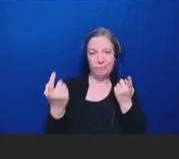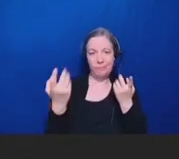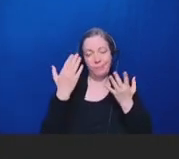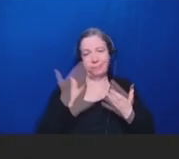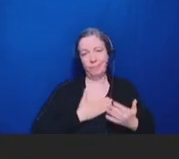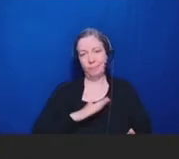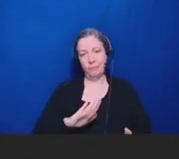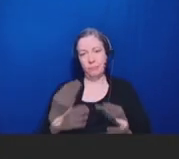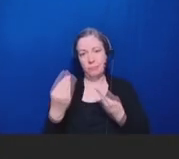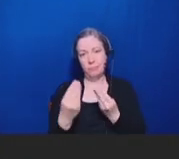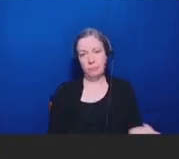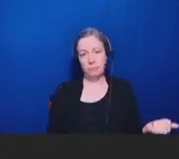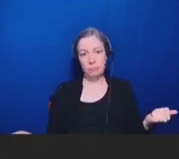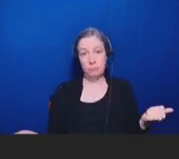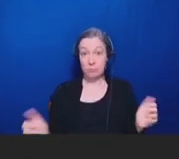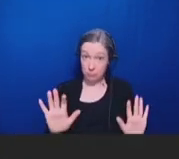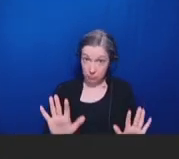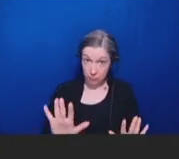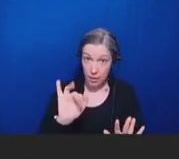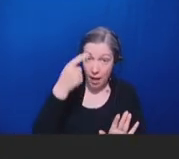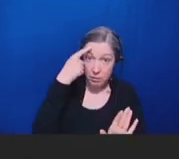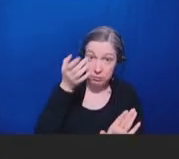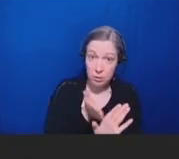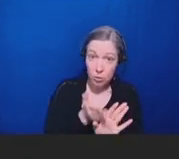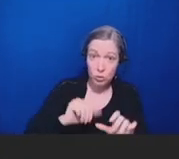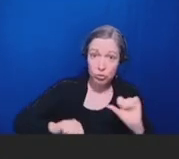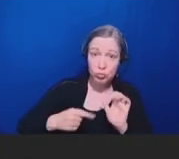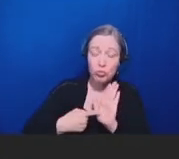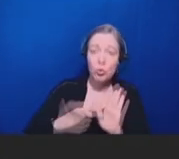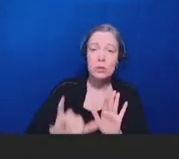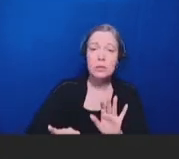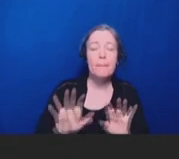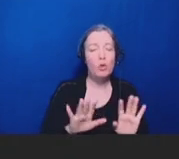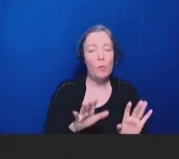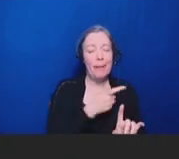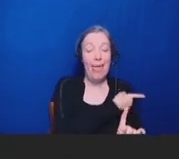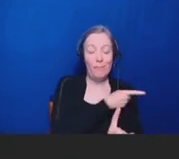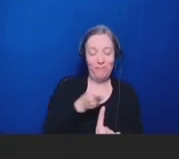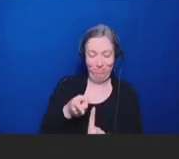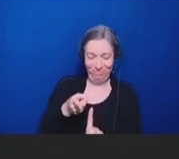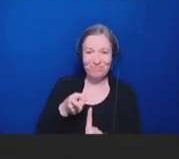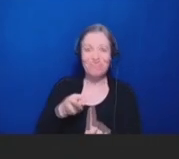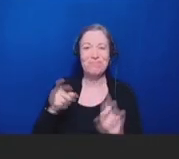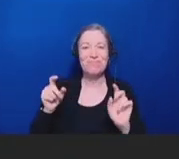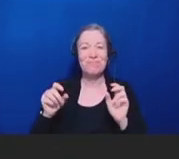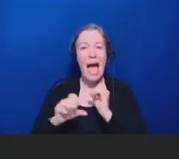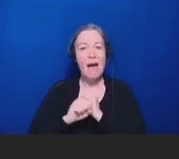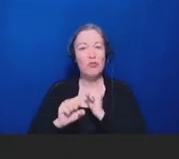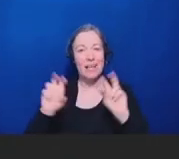So, with that said, you know I'll get to actually advertise topic of the talk. In these, they're